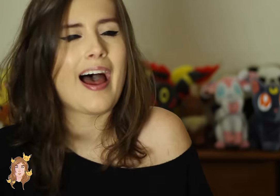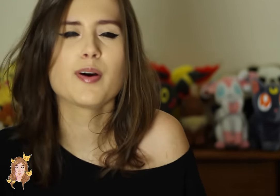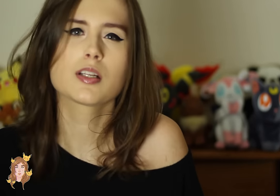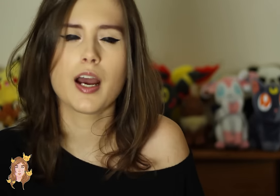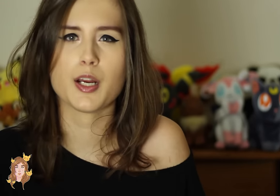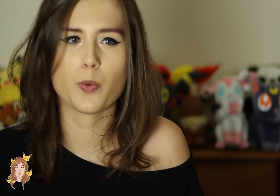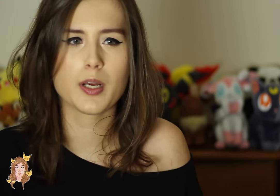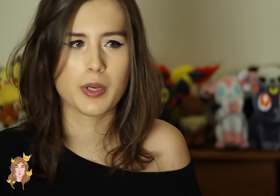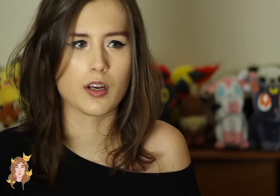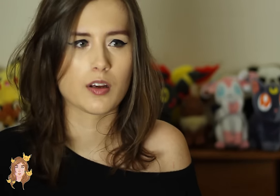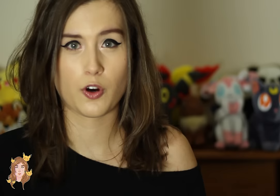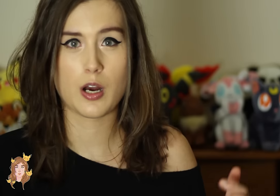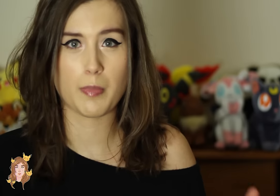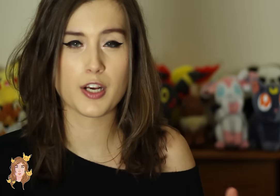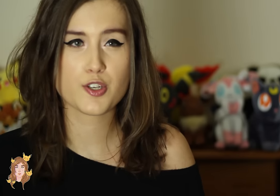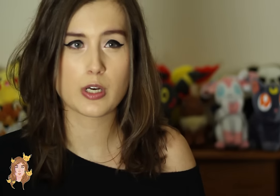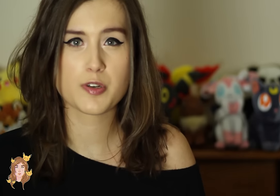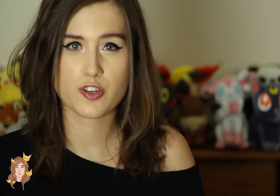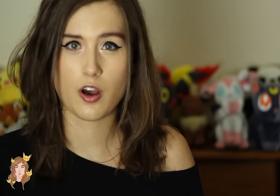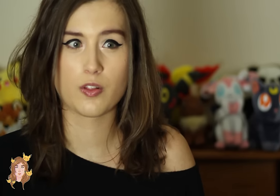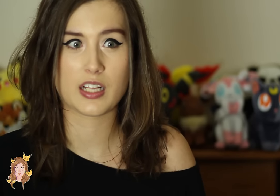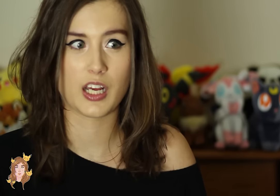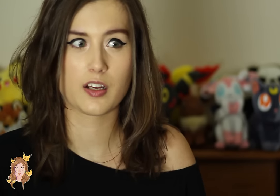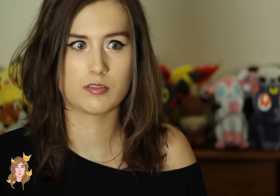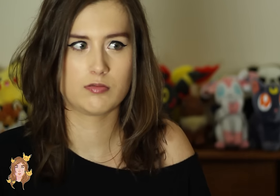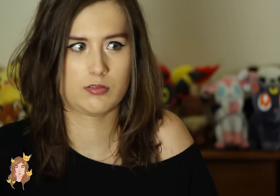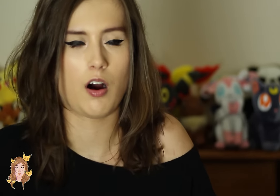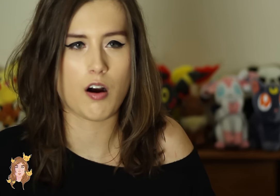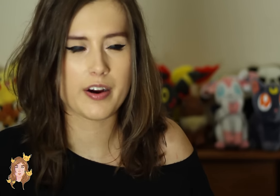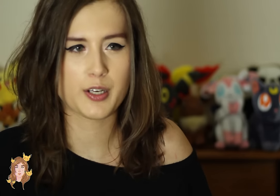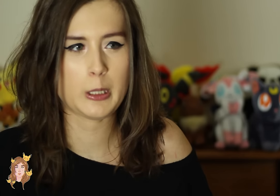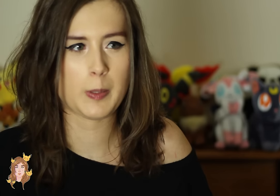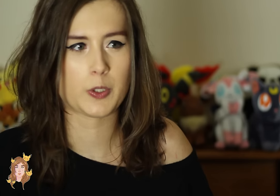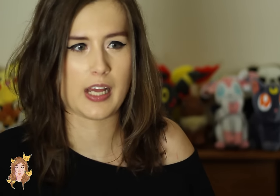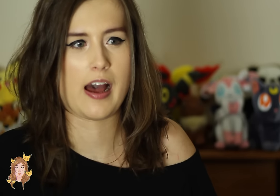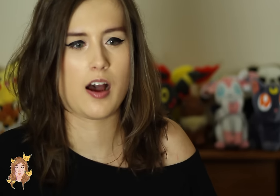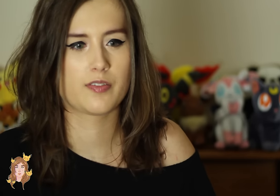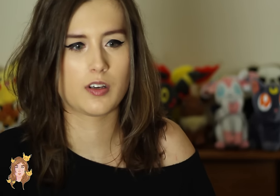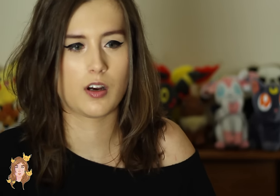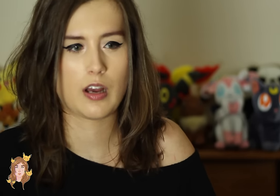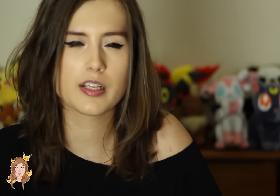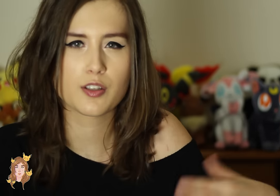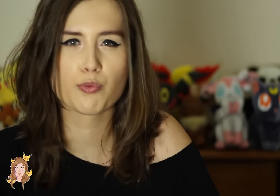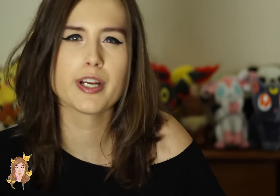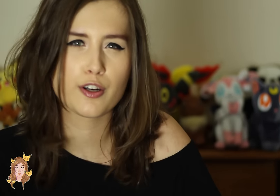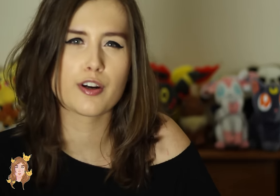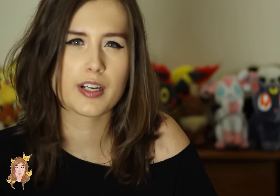How exciting would it be - For a mainstream show that’s like all hearing people to have at least a “reaccuring”